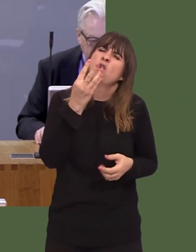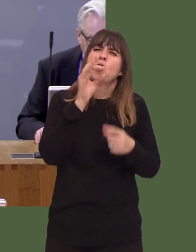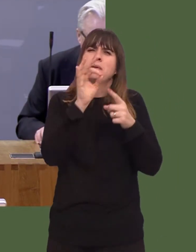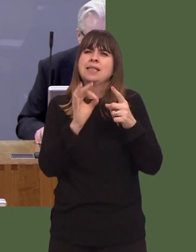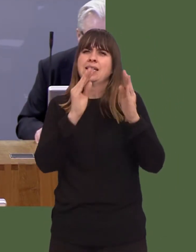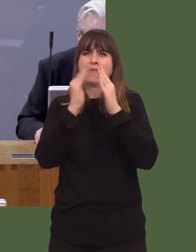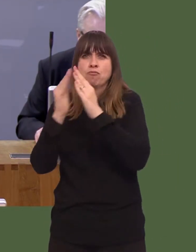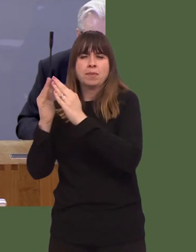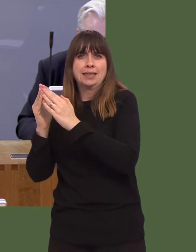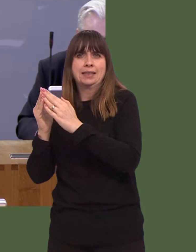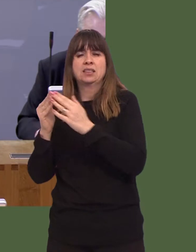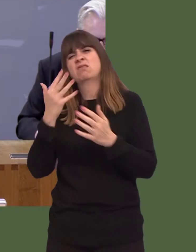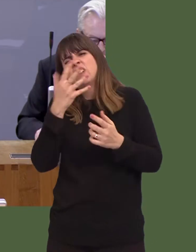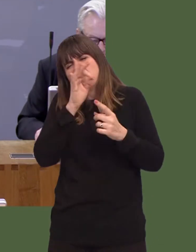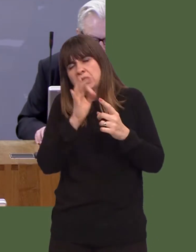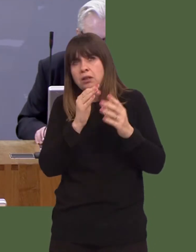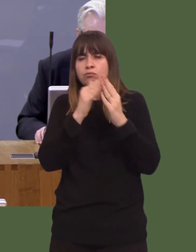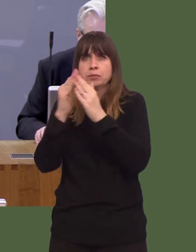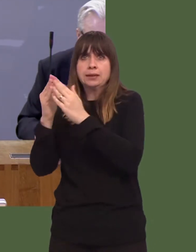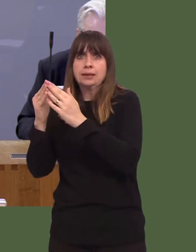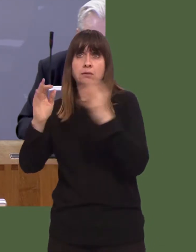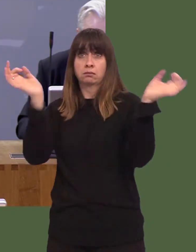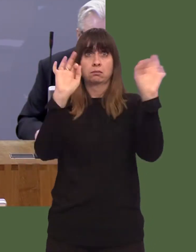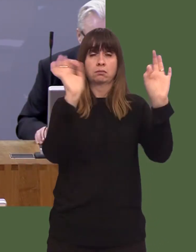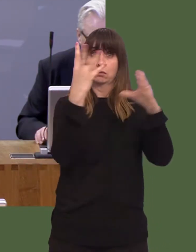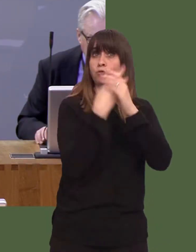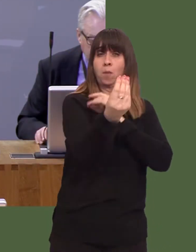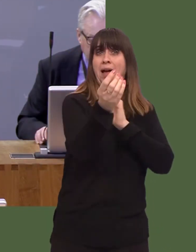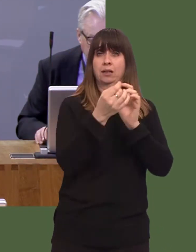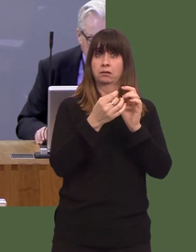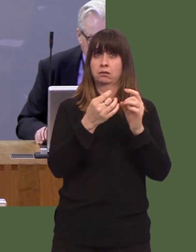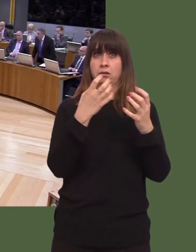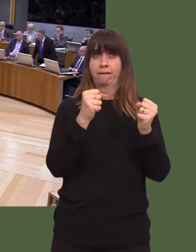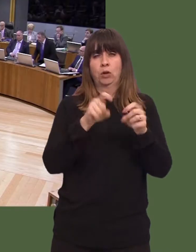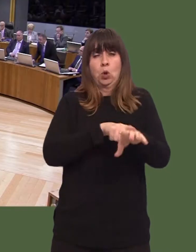currently outside the scope of the scheme, so that those people too in those areas can also have the opportunity to work from home?